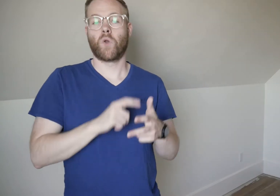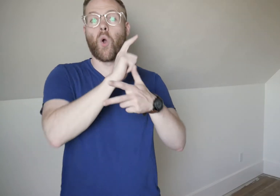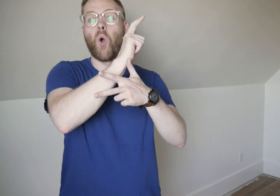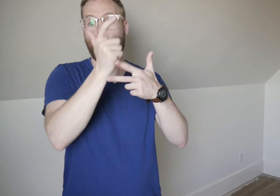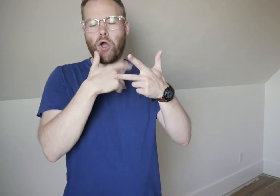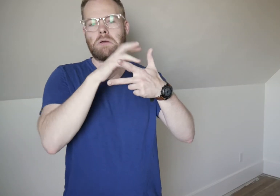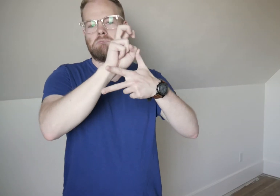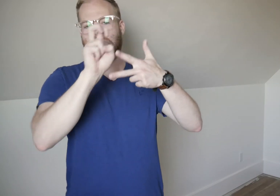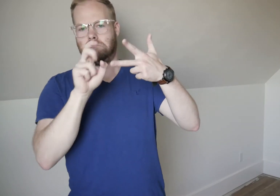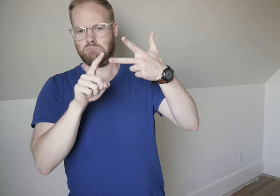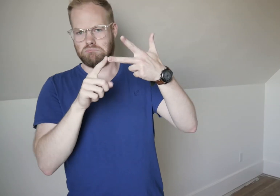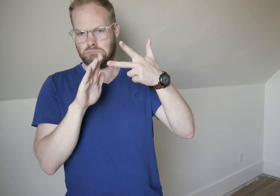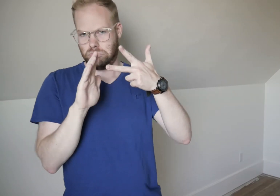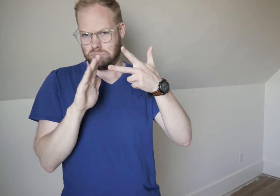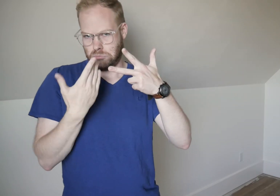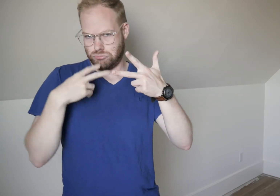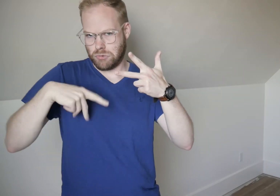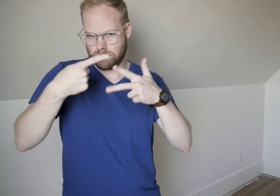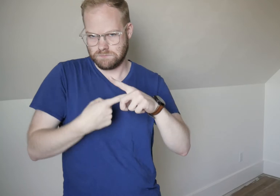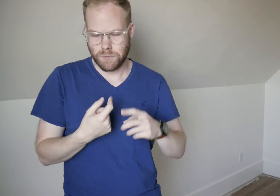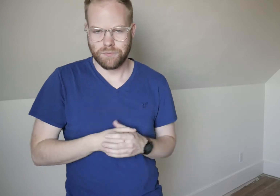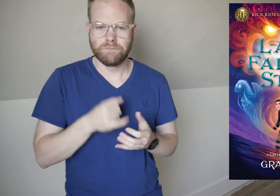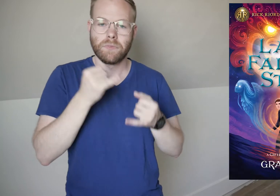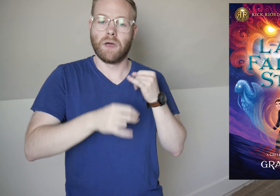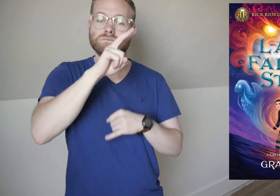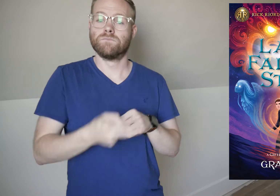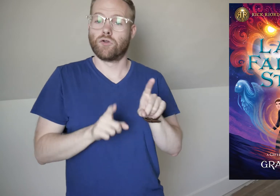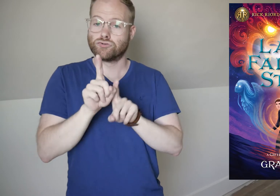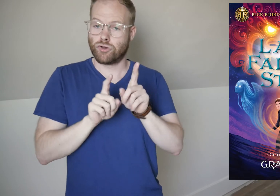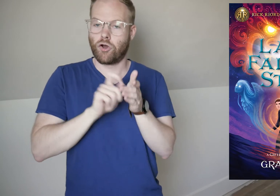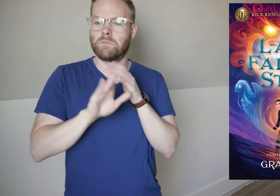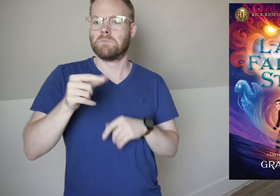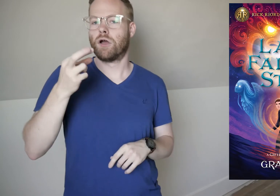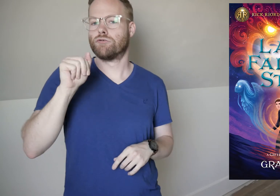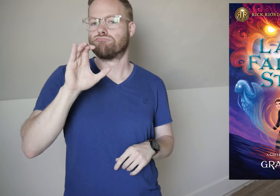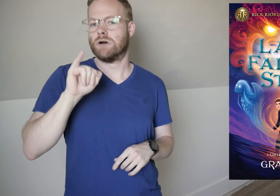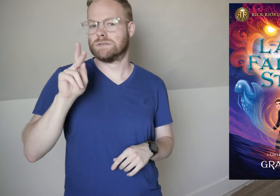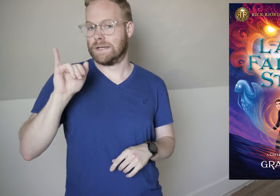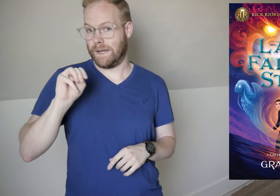I’m going to go out of order a little here, and jump to the third book I read this month. The Last Fallen Star by Graci Kim.